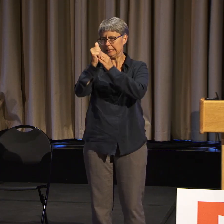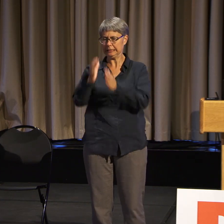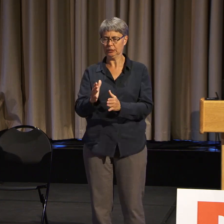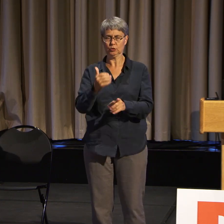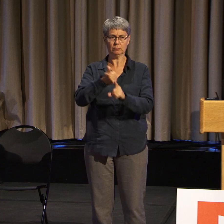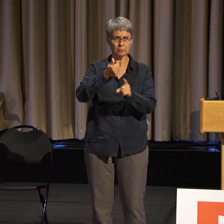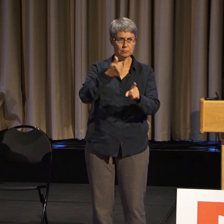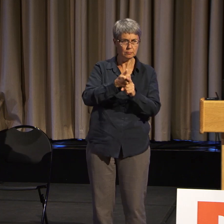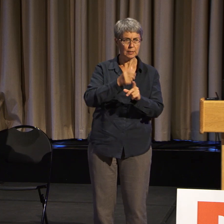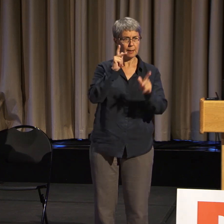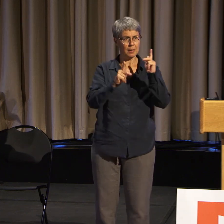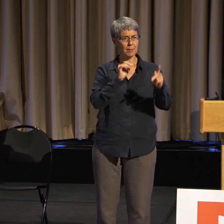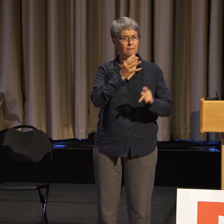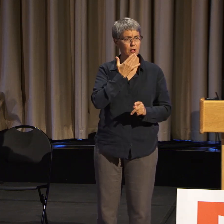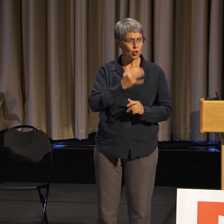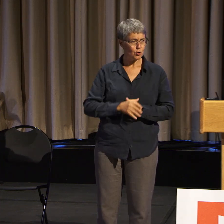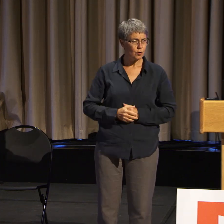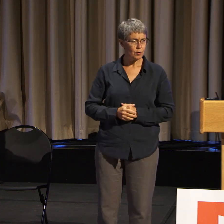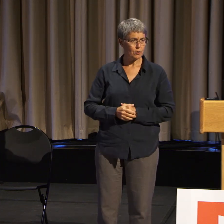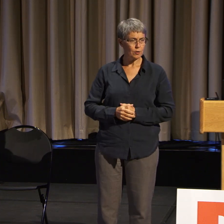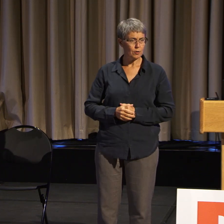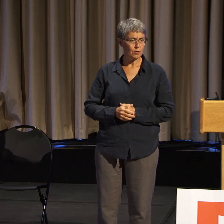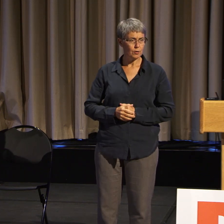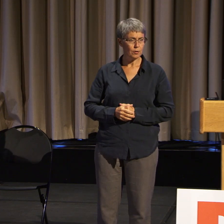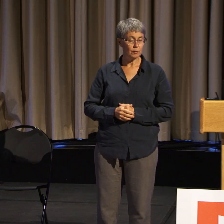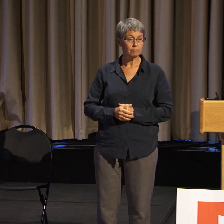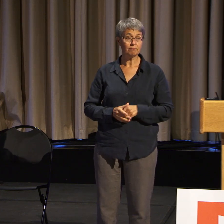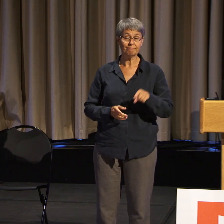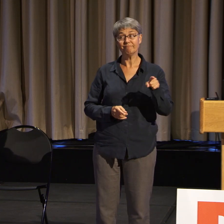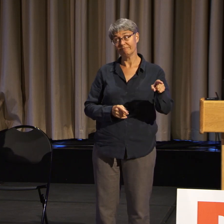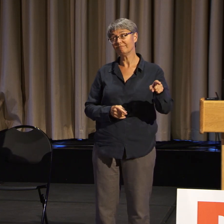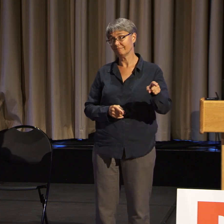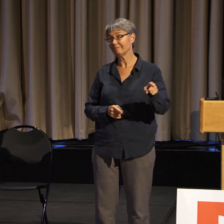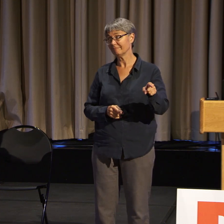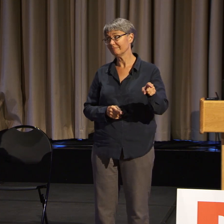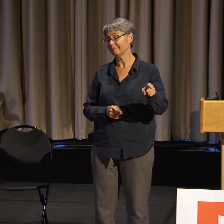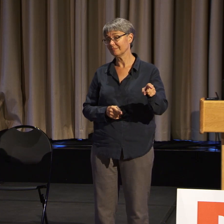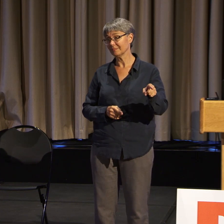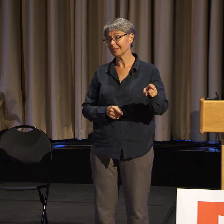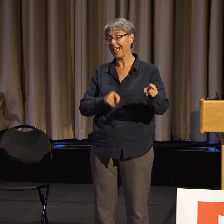because those folks are the heir apparents to the leadership of ADAPT.